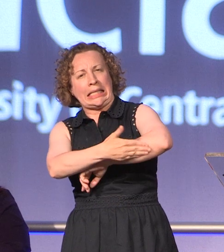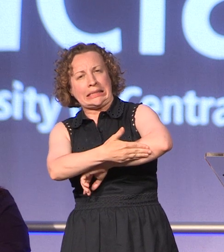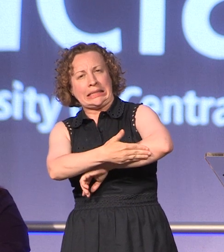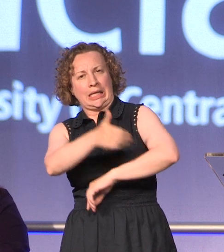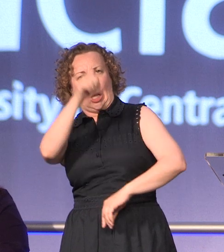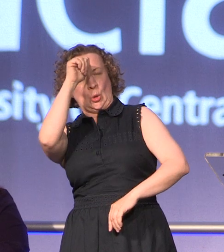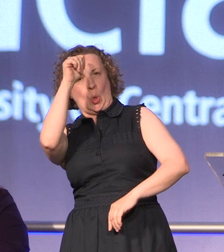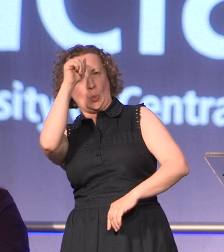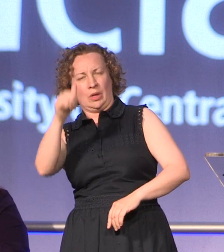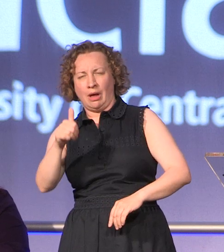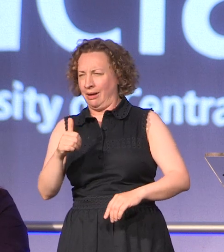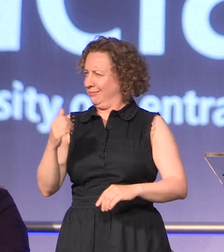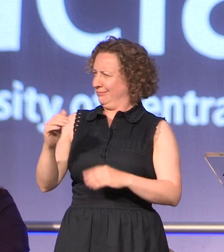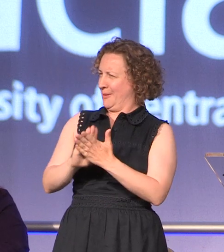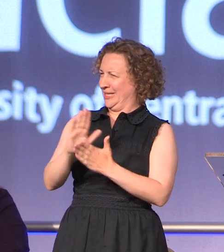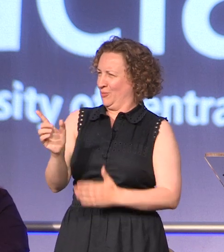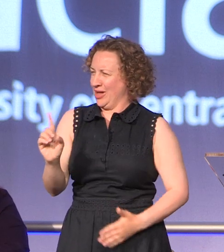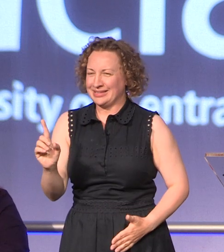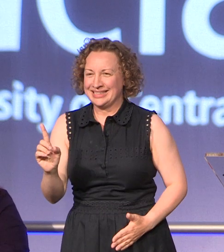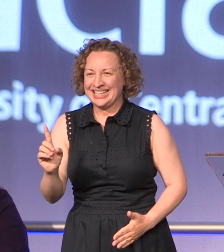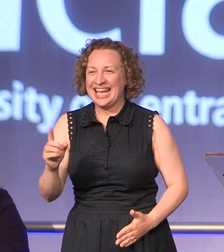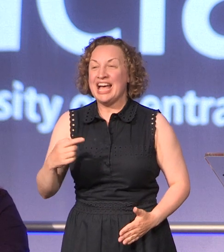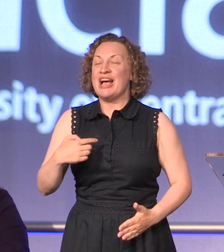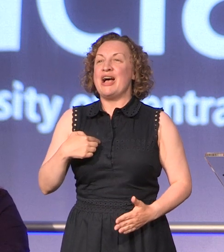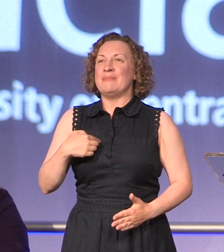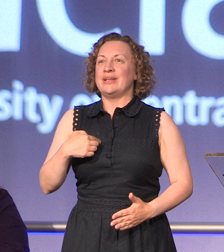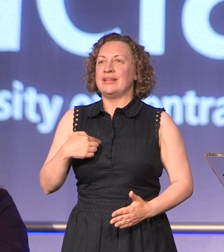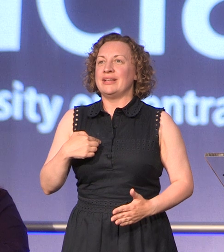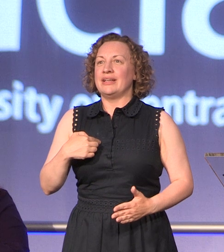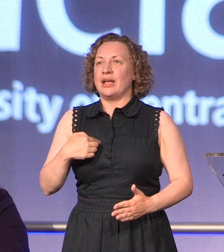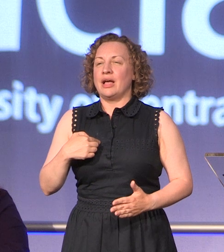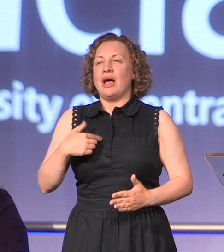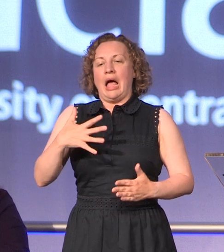that was I hope it was that actually I have always used the 80/20 rule just